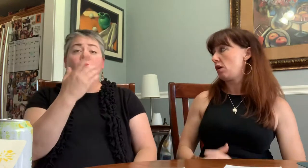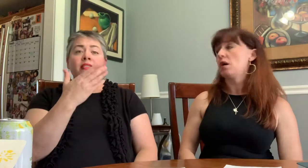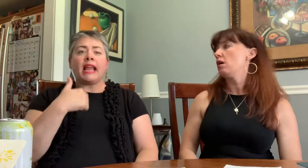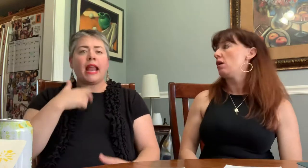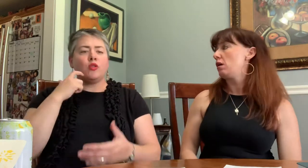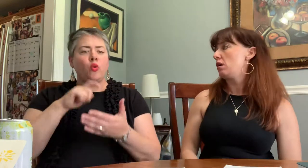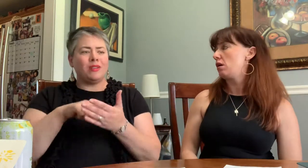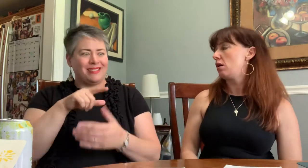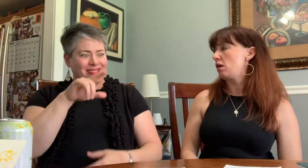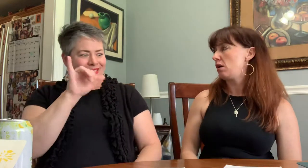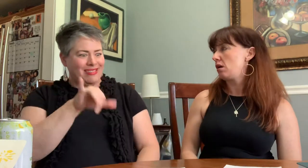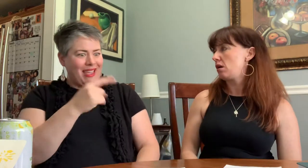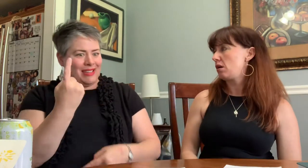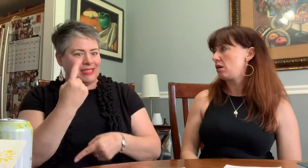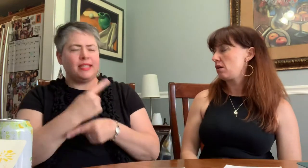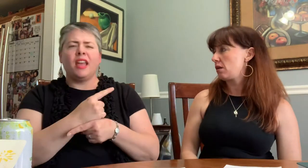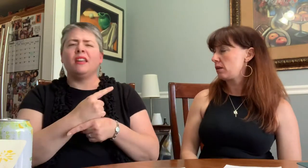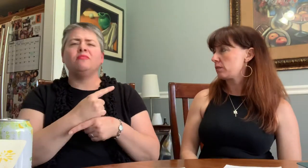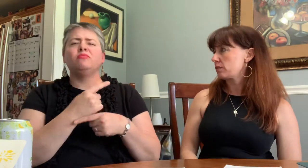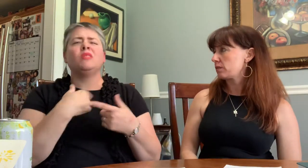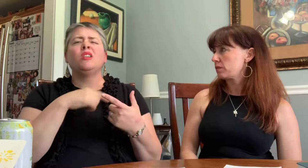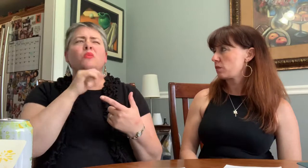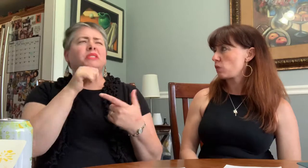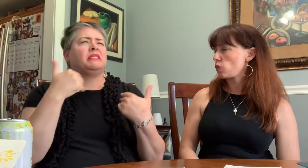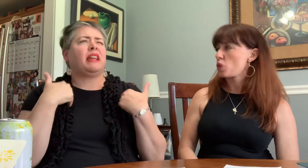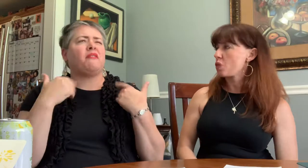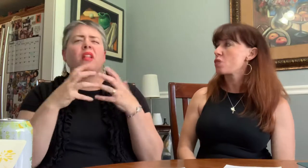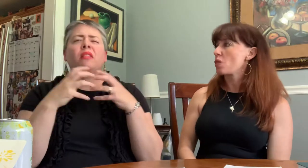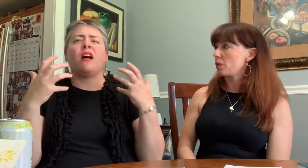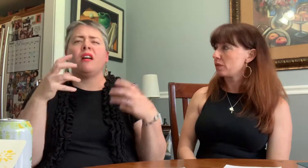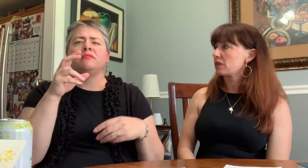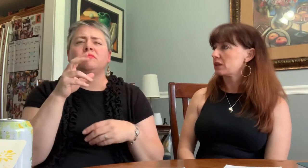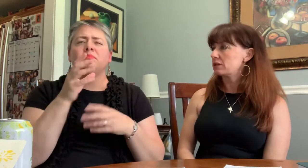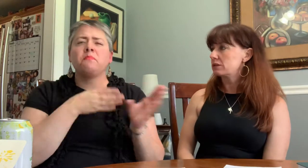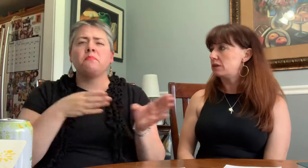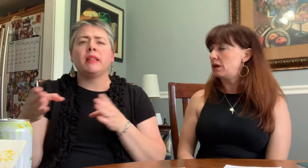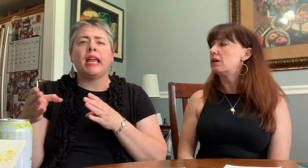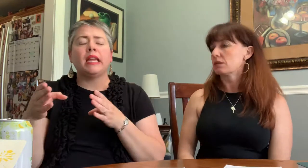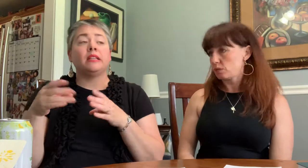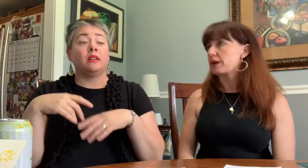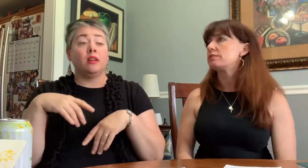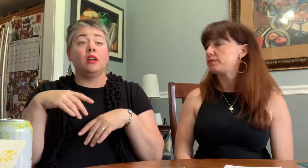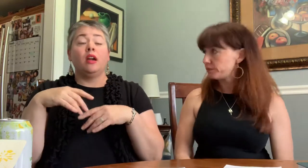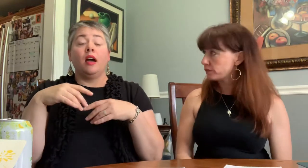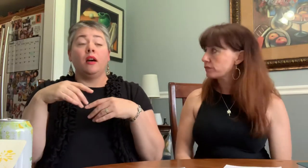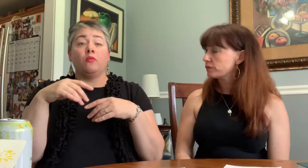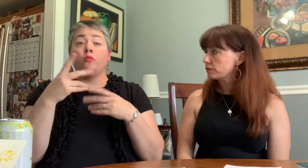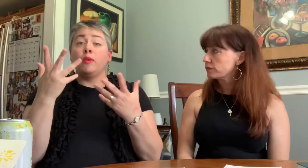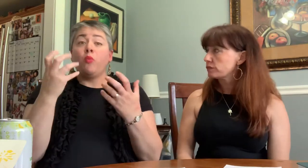Not a lot planned for that day, just drive the